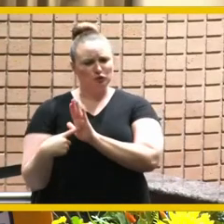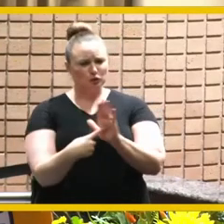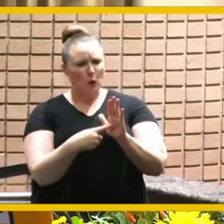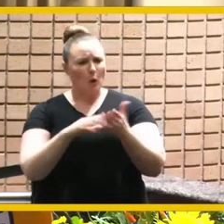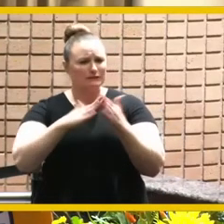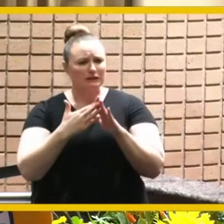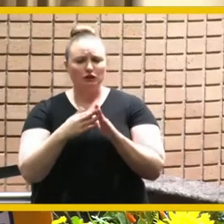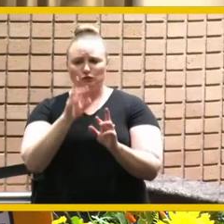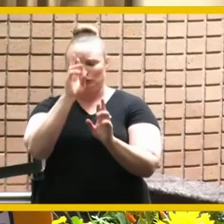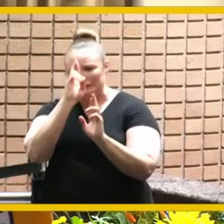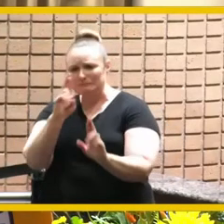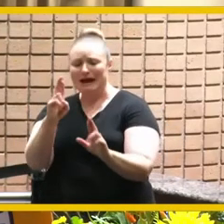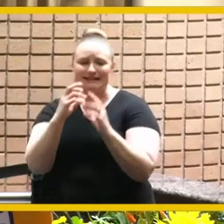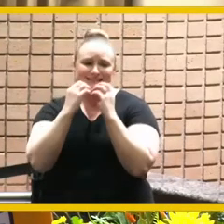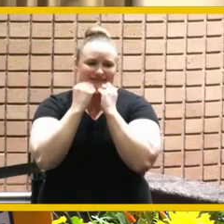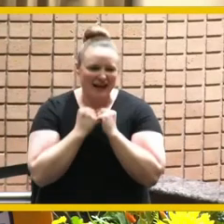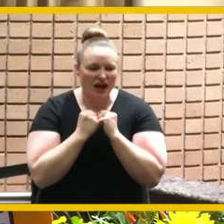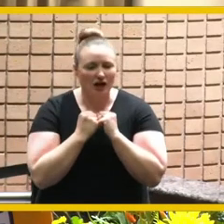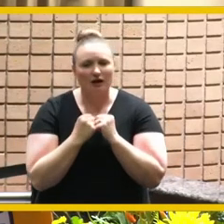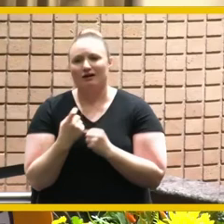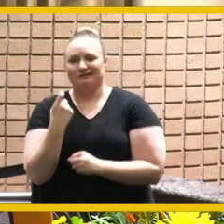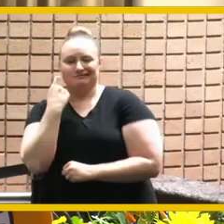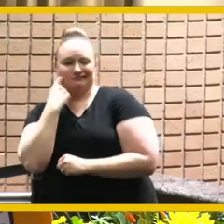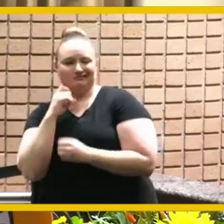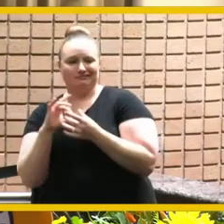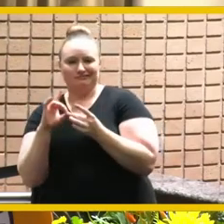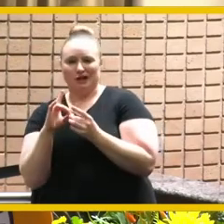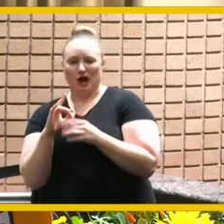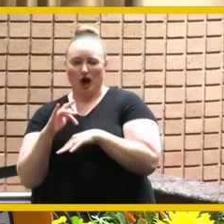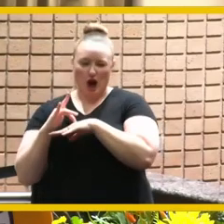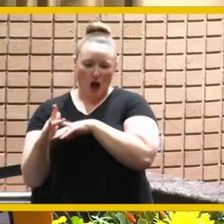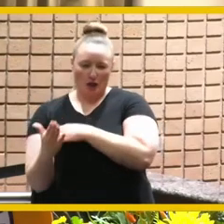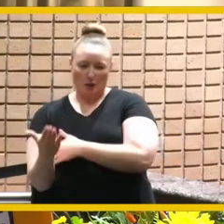everyone was talking about how you would get up early in the morning have coffee with